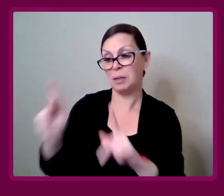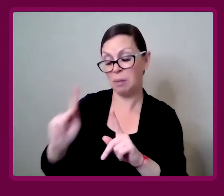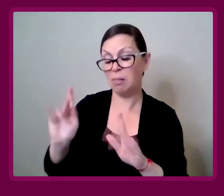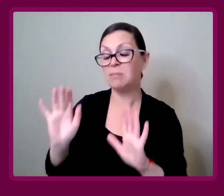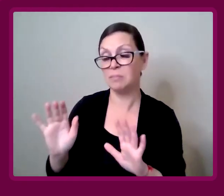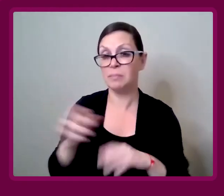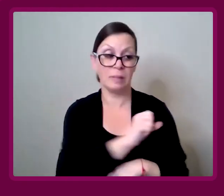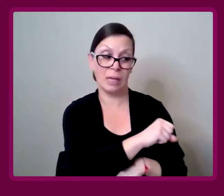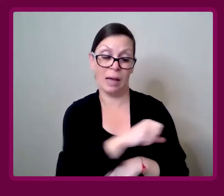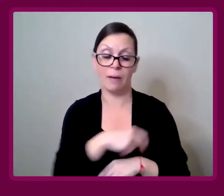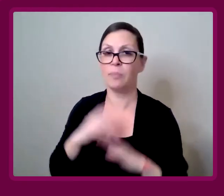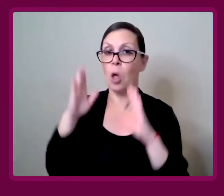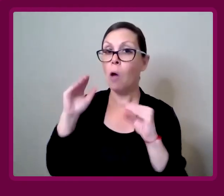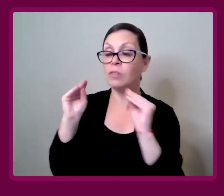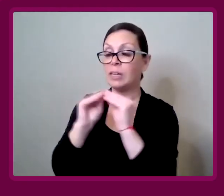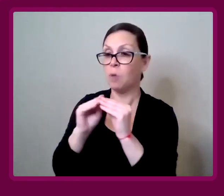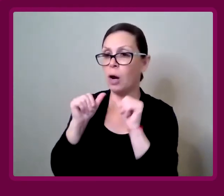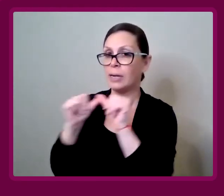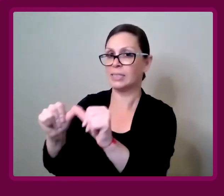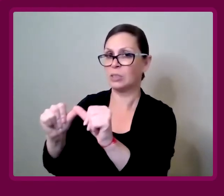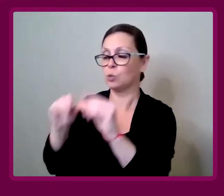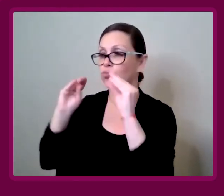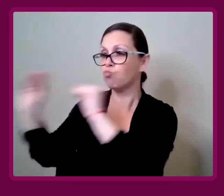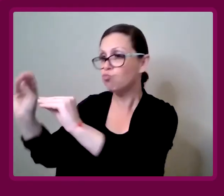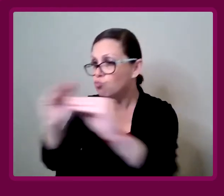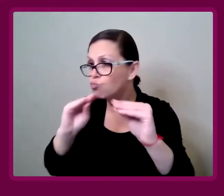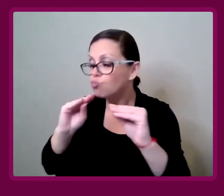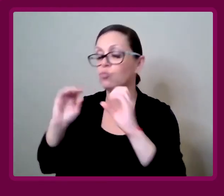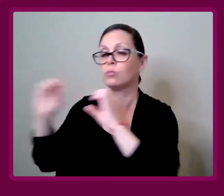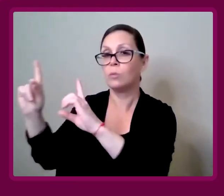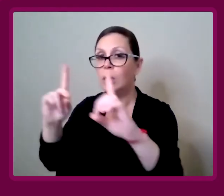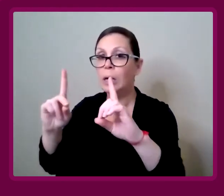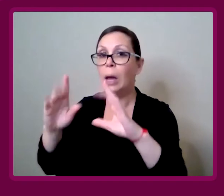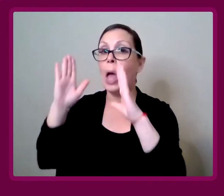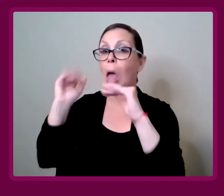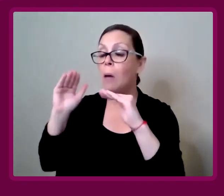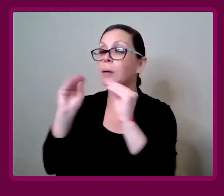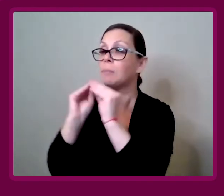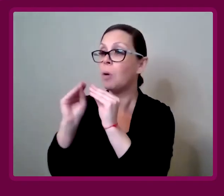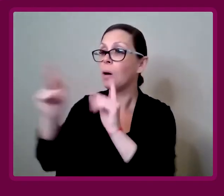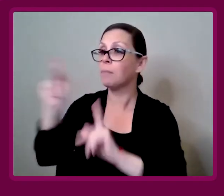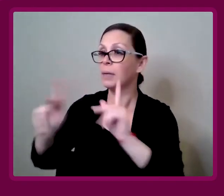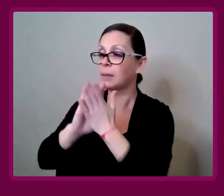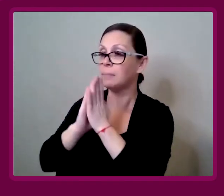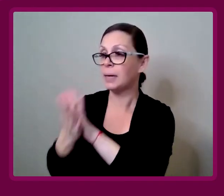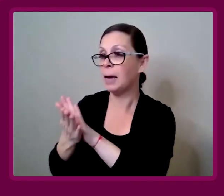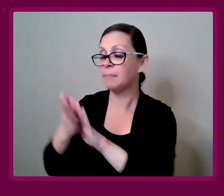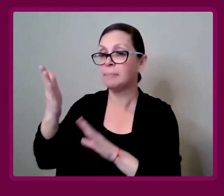Hopefully, the more I educate other people, and the more other people become aware of